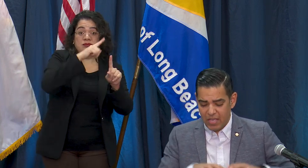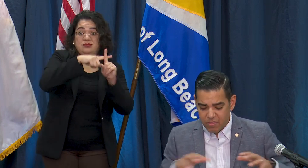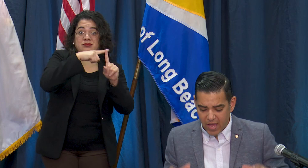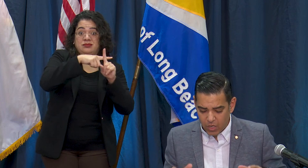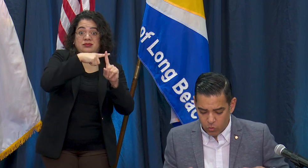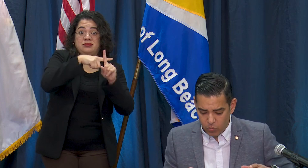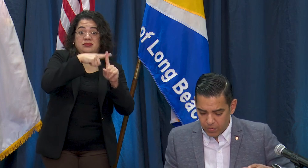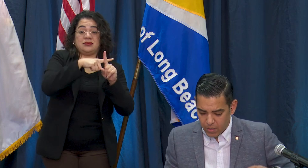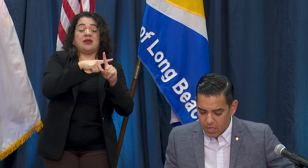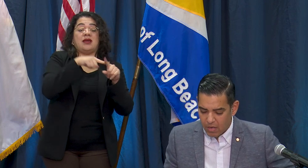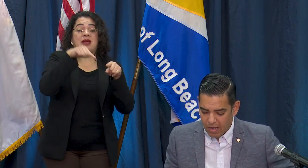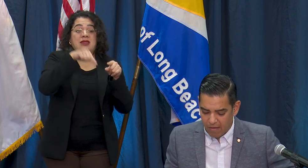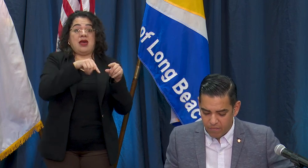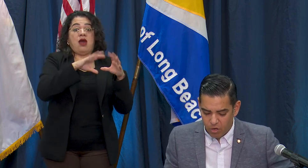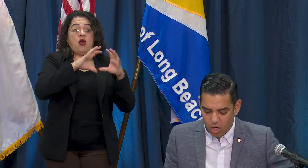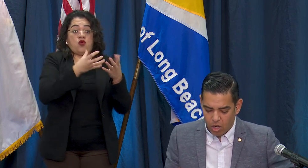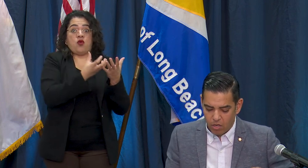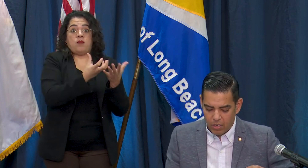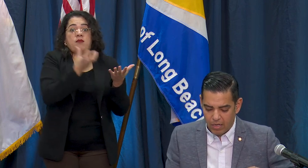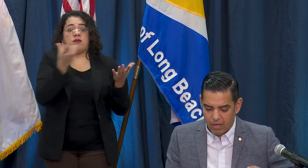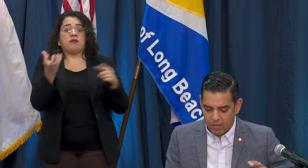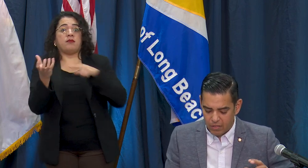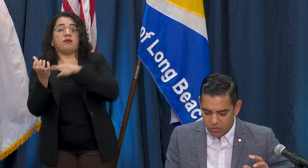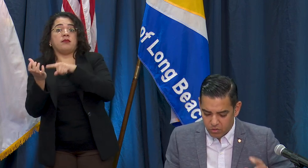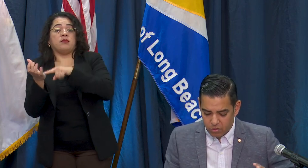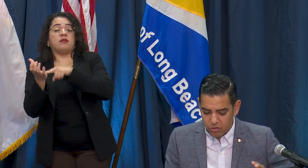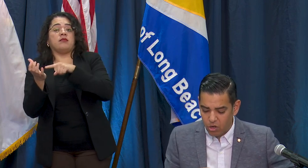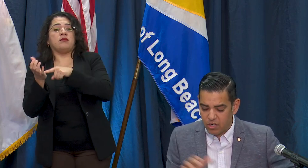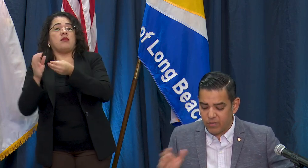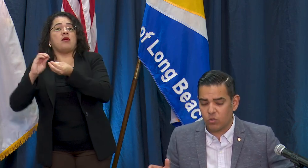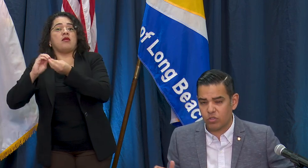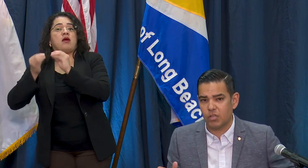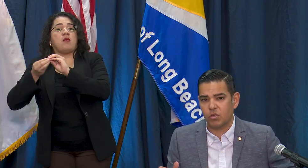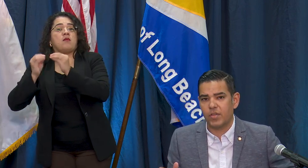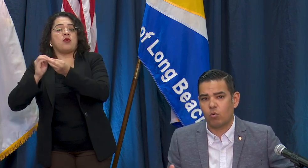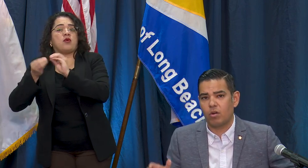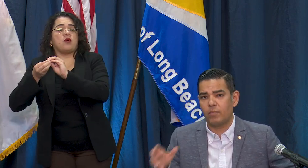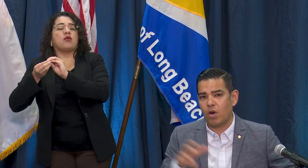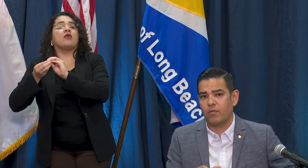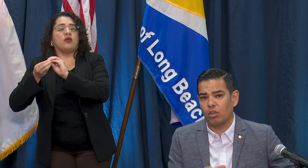that group there are individuals also that were part of our